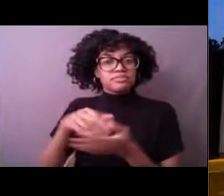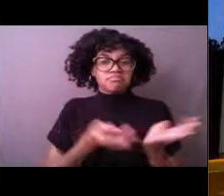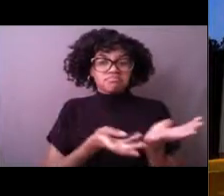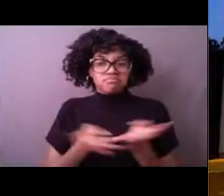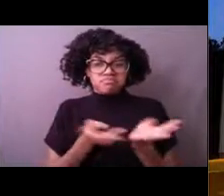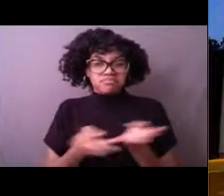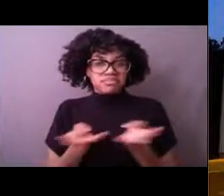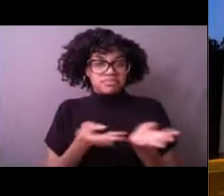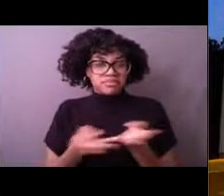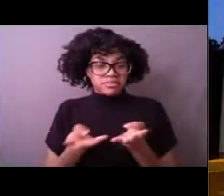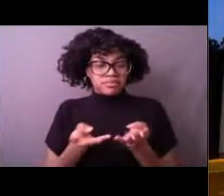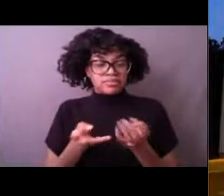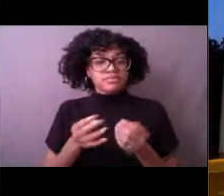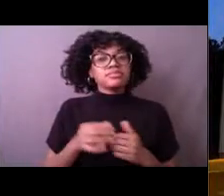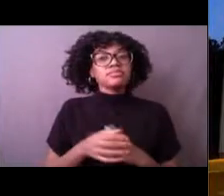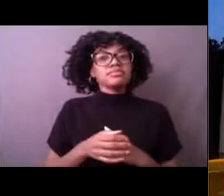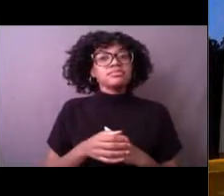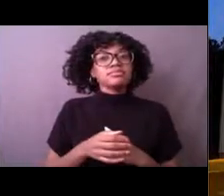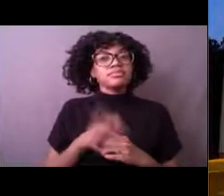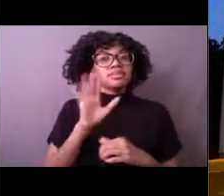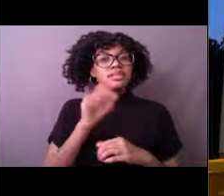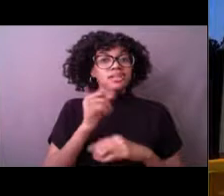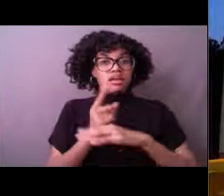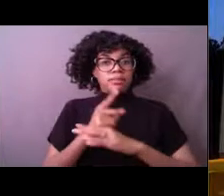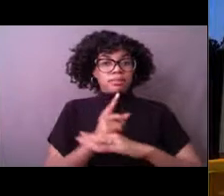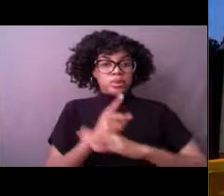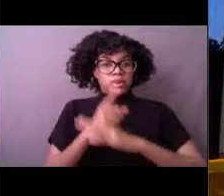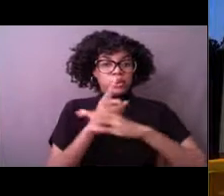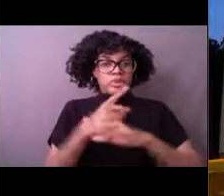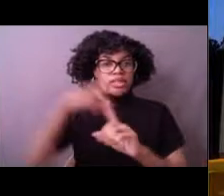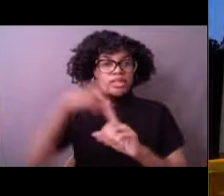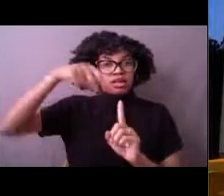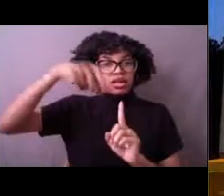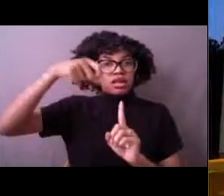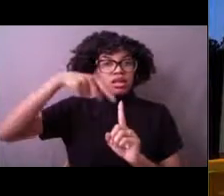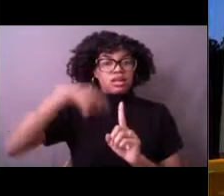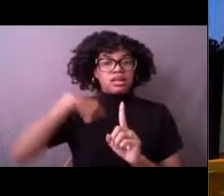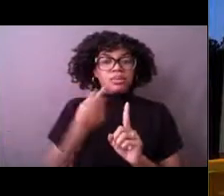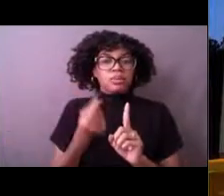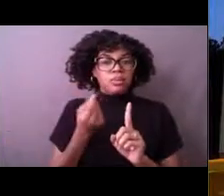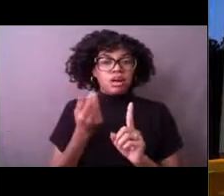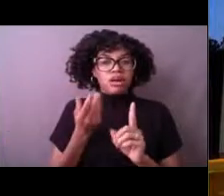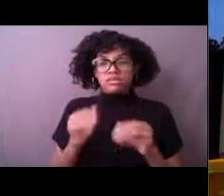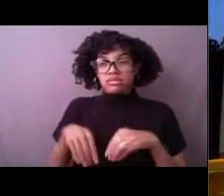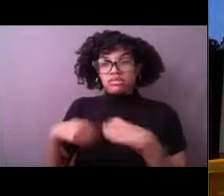support weather forecasters, support maritime commerce or recreational boaters.